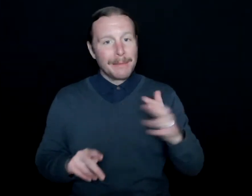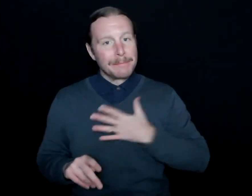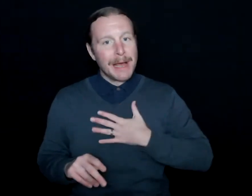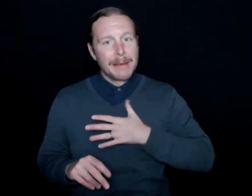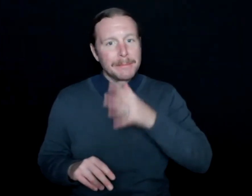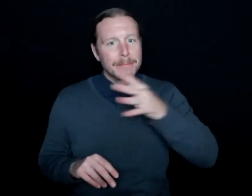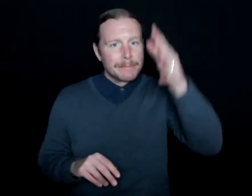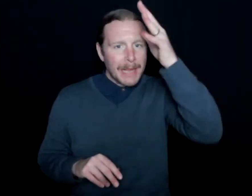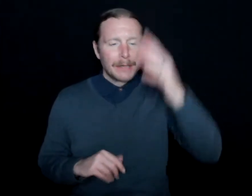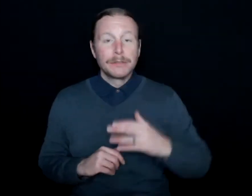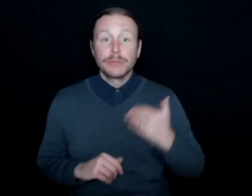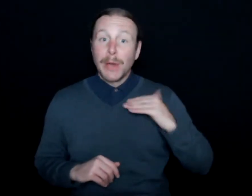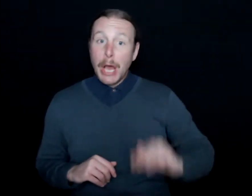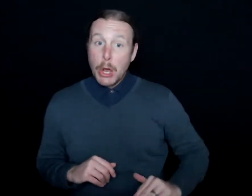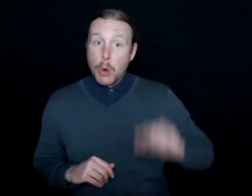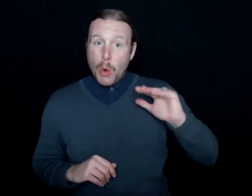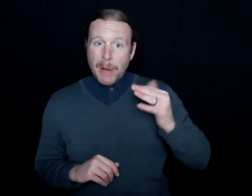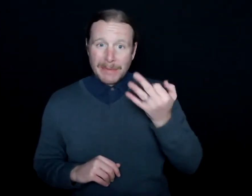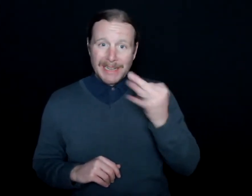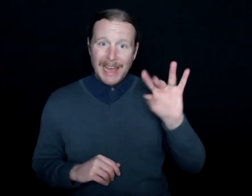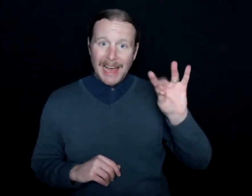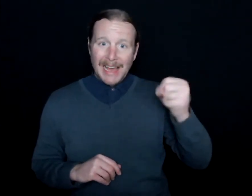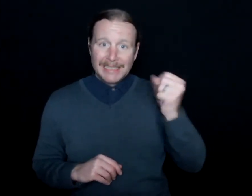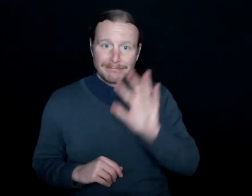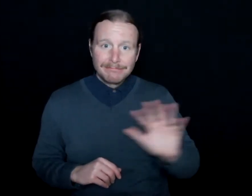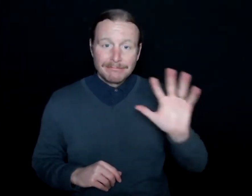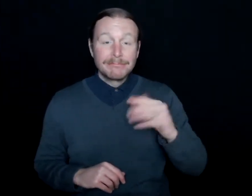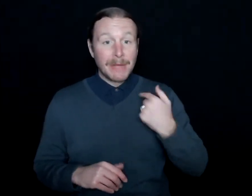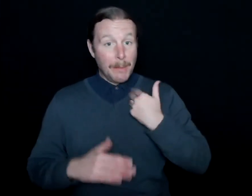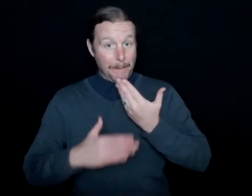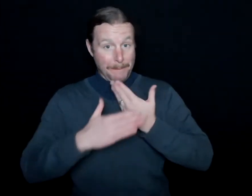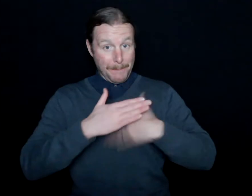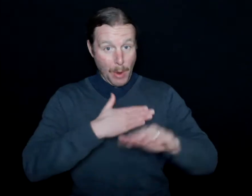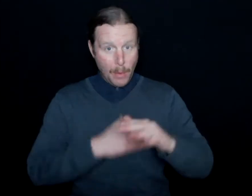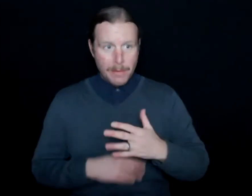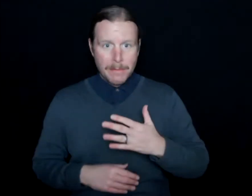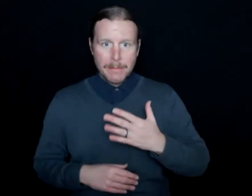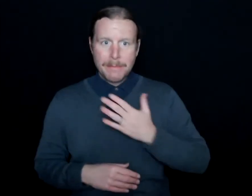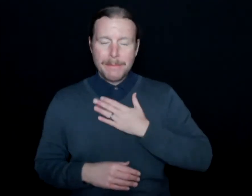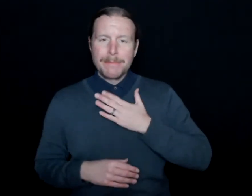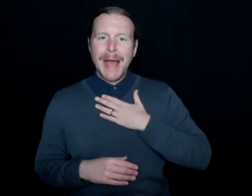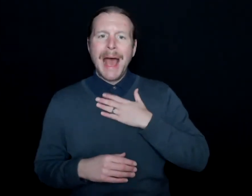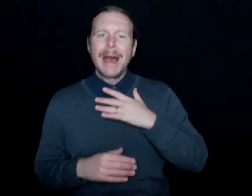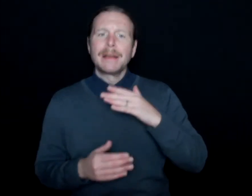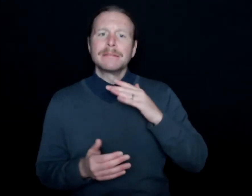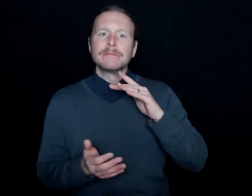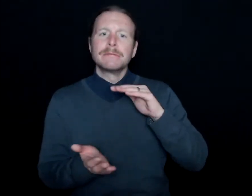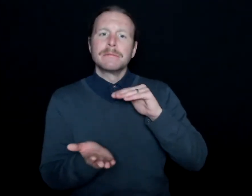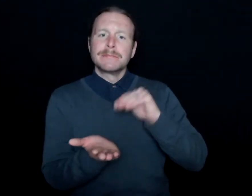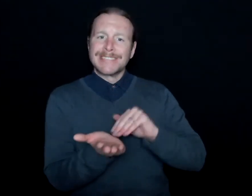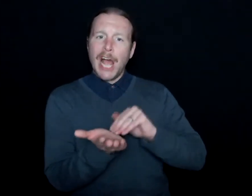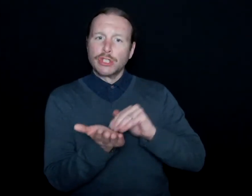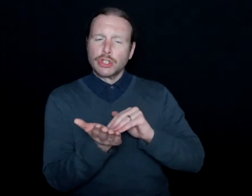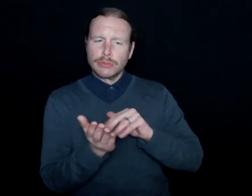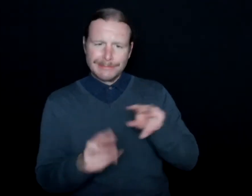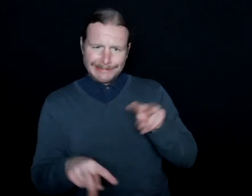So when I grew up in the '80s, when I was born, my pediatrician was concerned that a hearing child